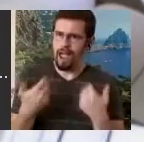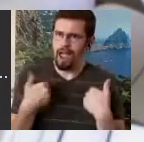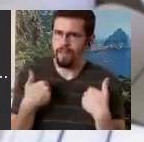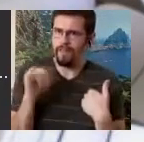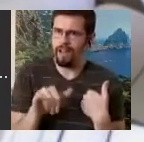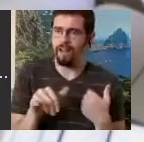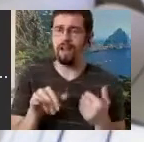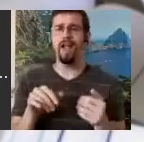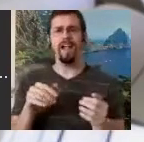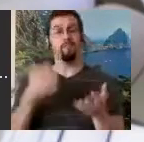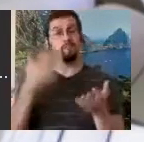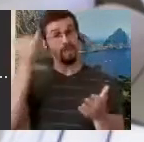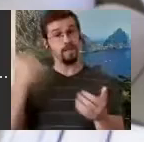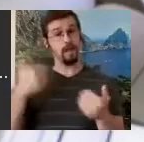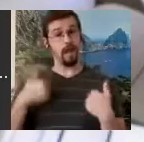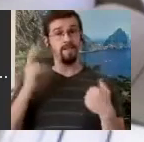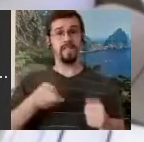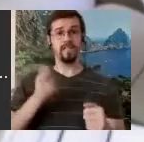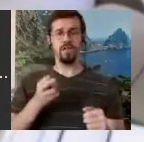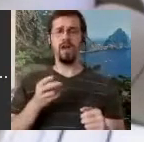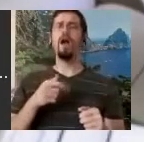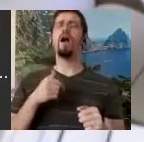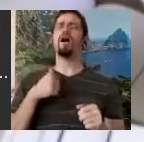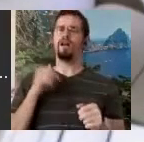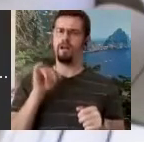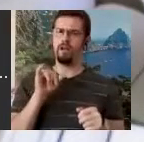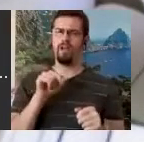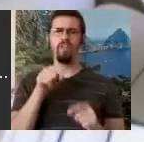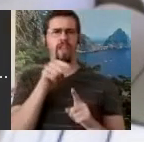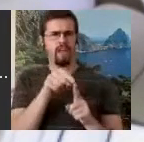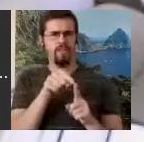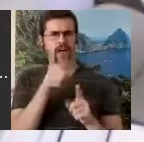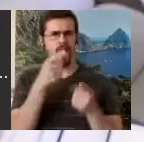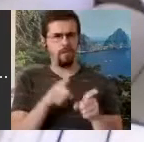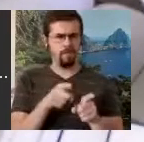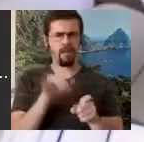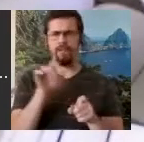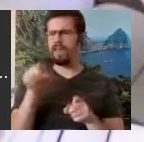realized, "Well, that happened, and then that symbol changed over here, and how come